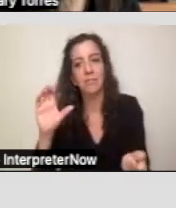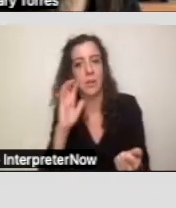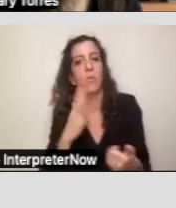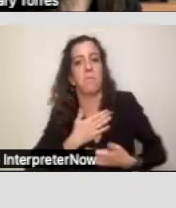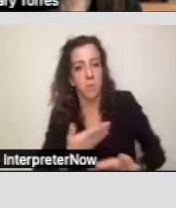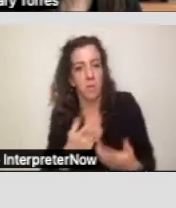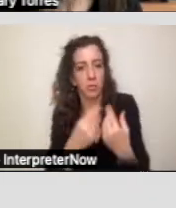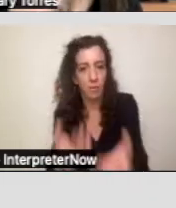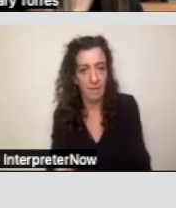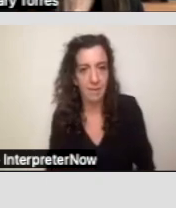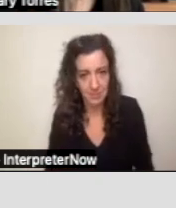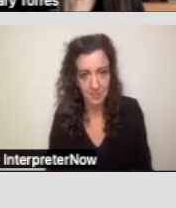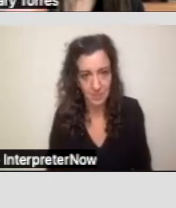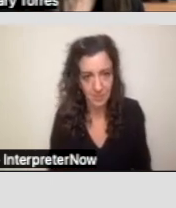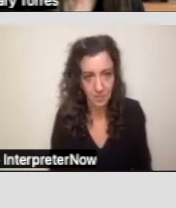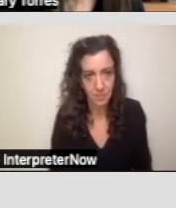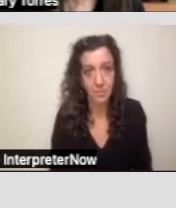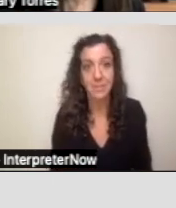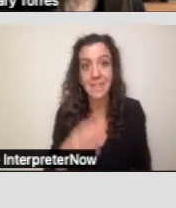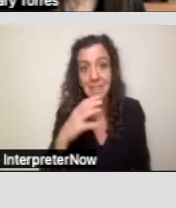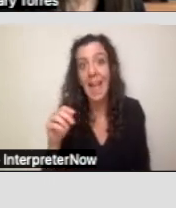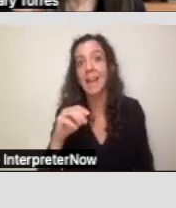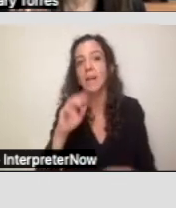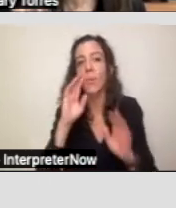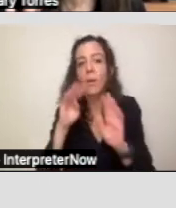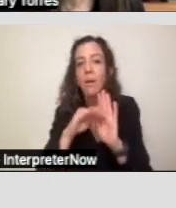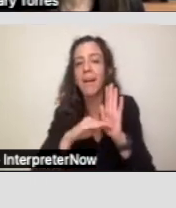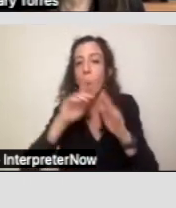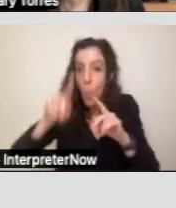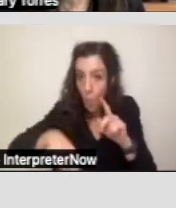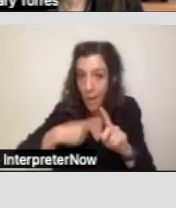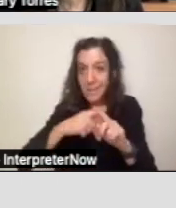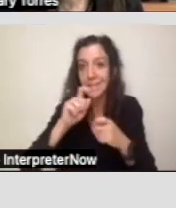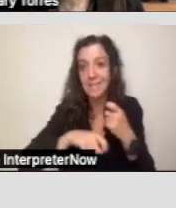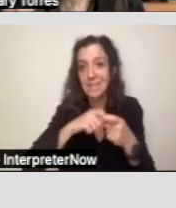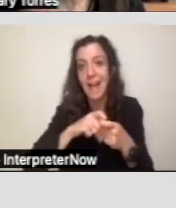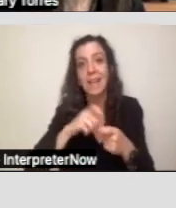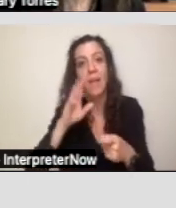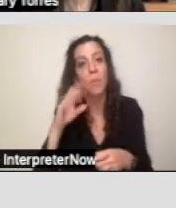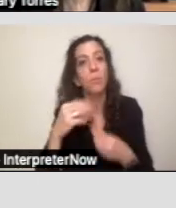And it also lists when exactly they will provide it, an approximate date, it will start and